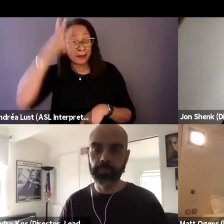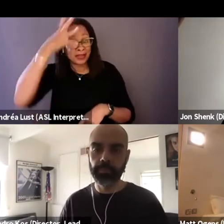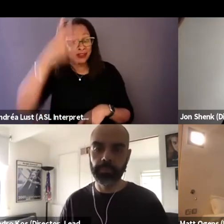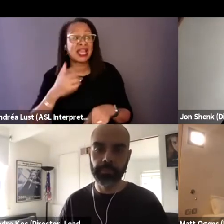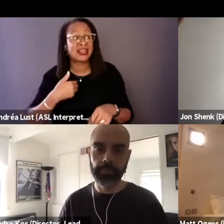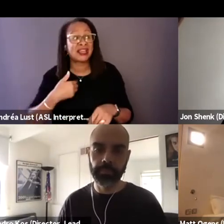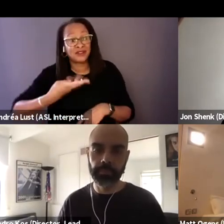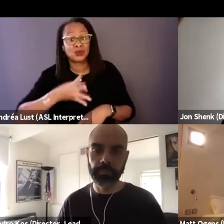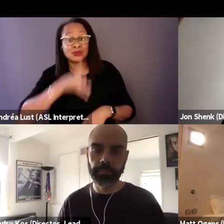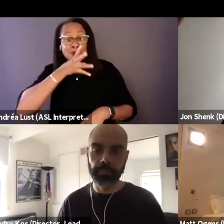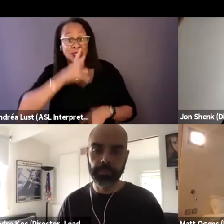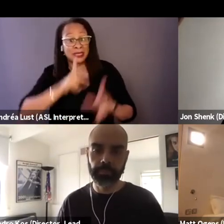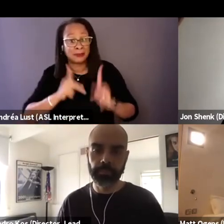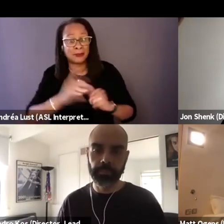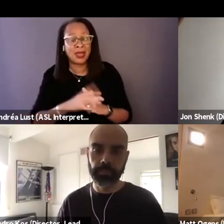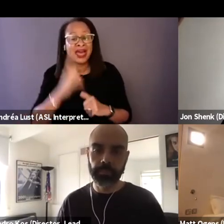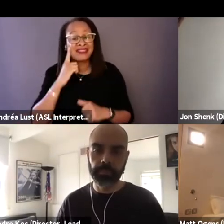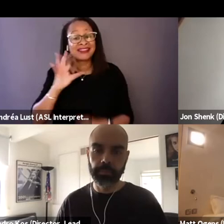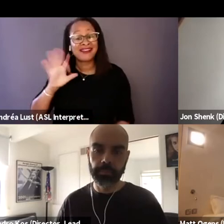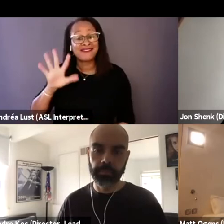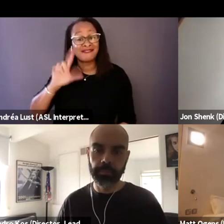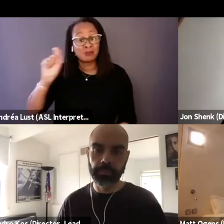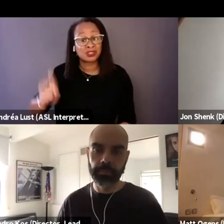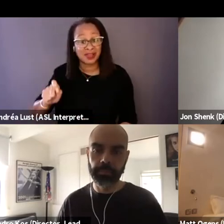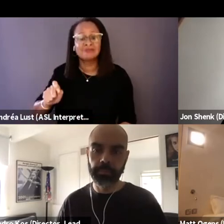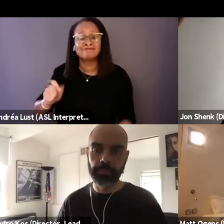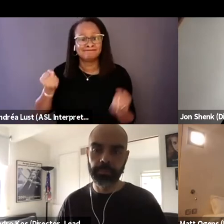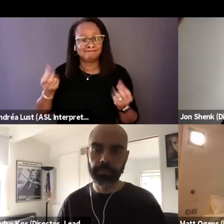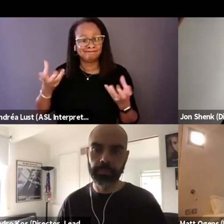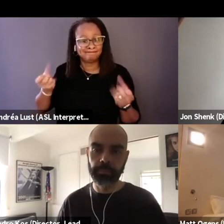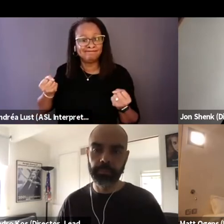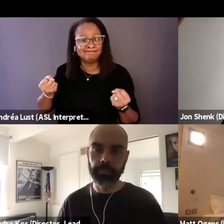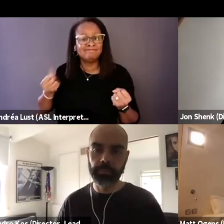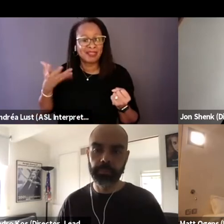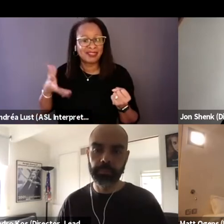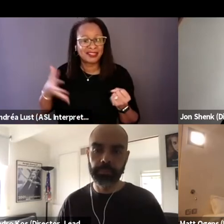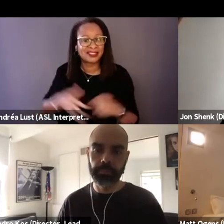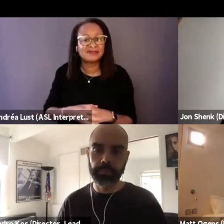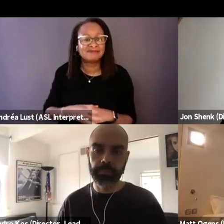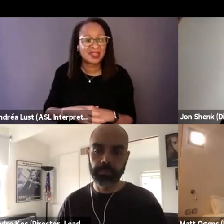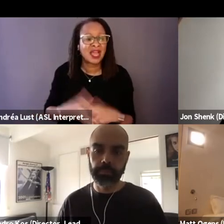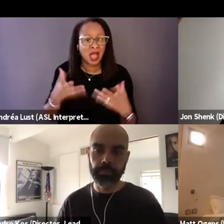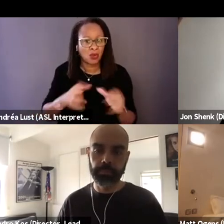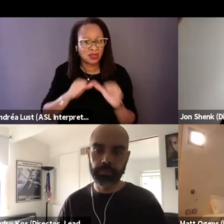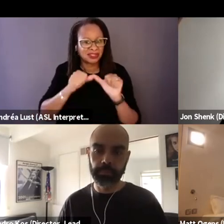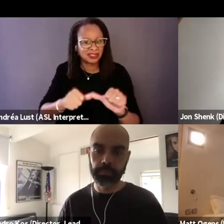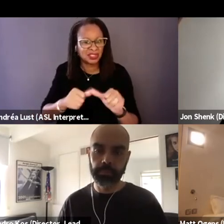but I think 95% of it is in an ASL. And I wanted to keep it that way